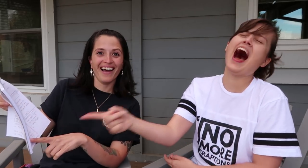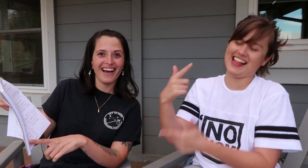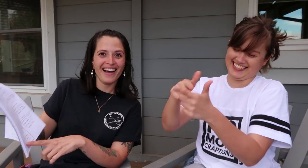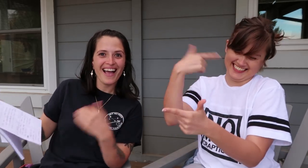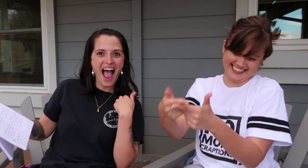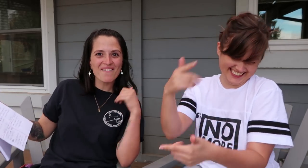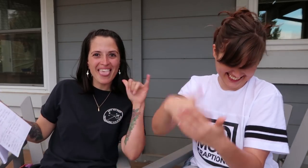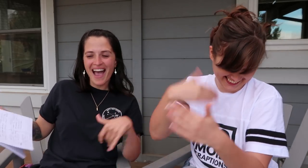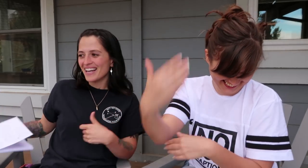That’s the next one. JESSICA: Yes!